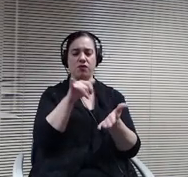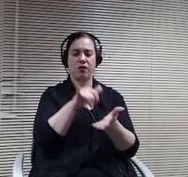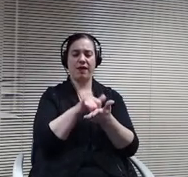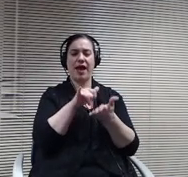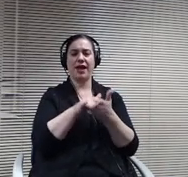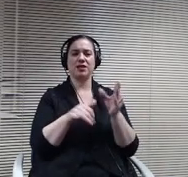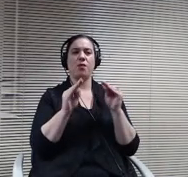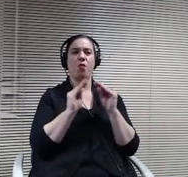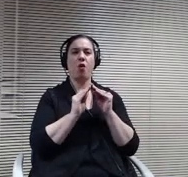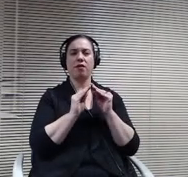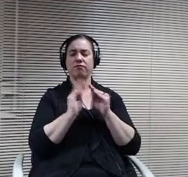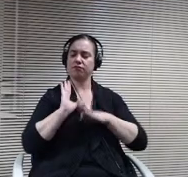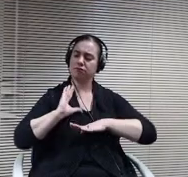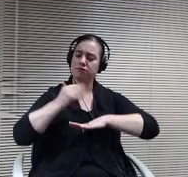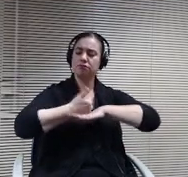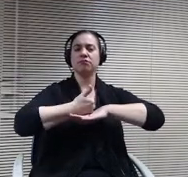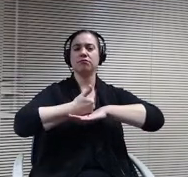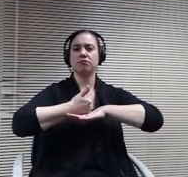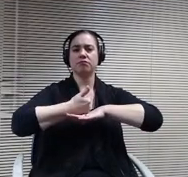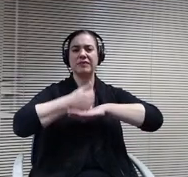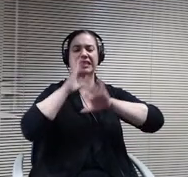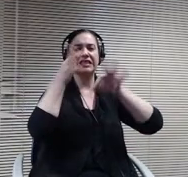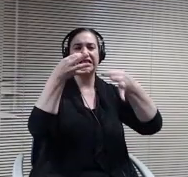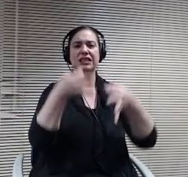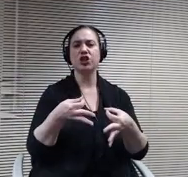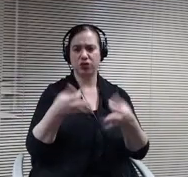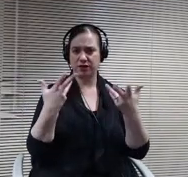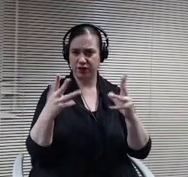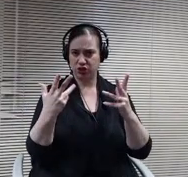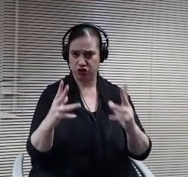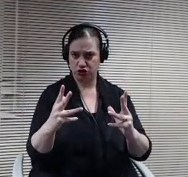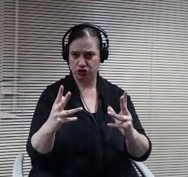that have been made and how how they been communicated to us.